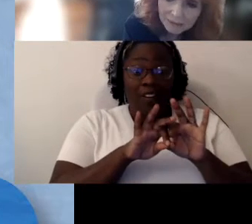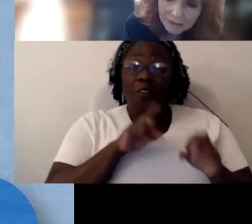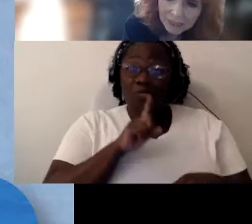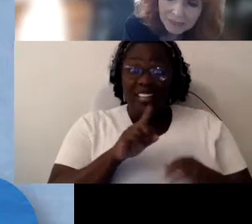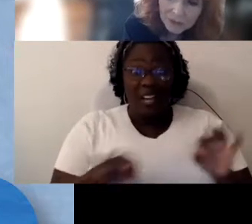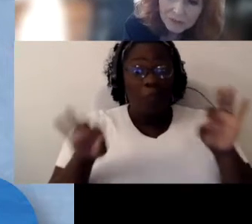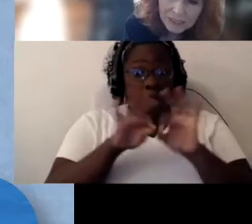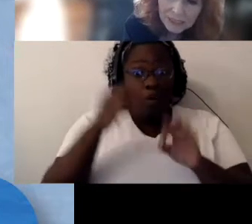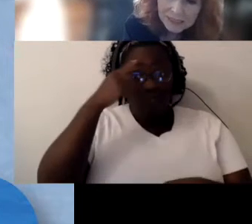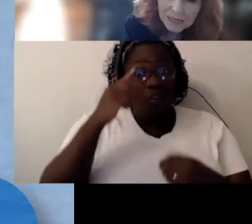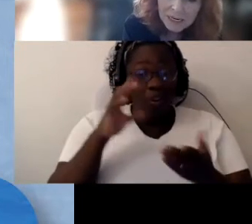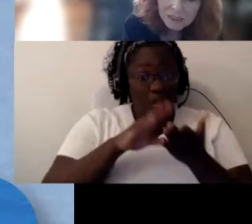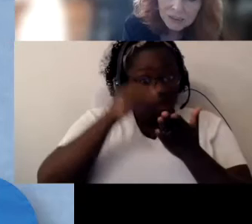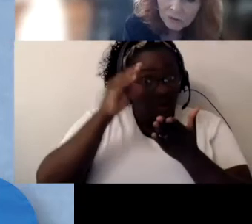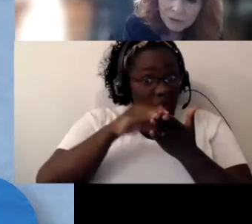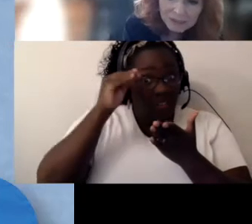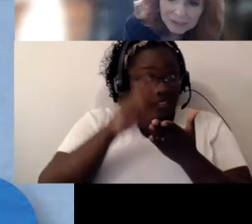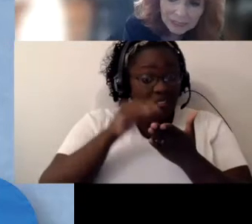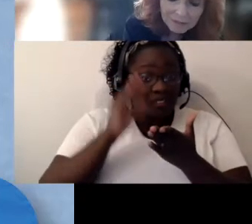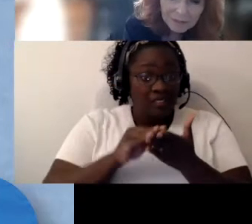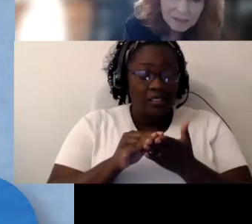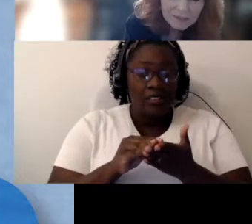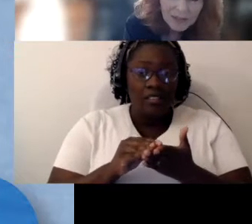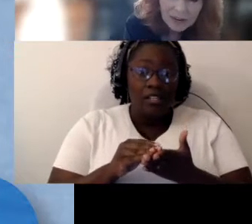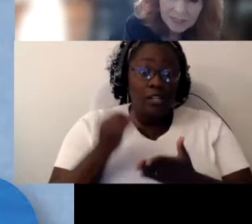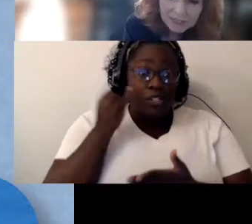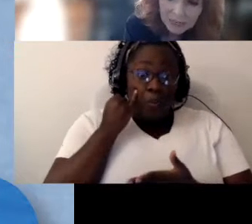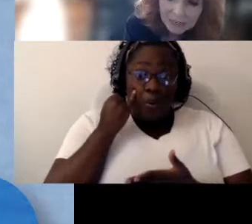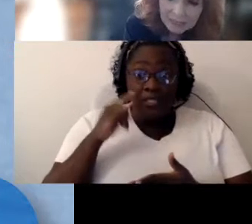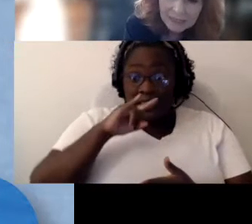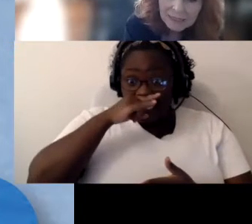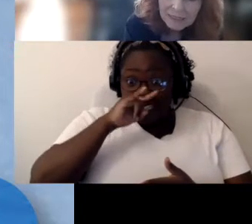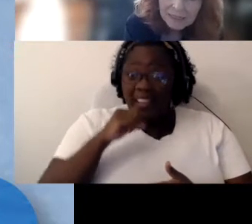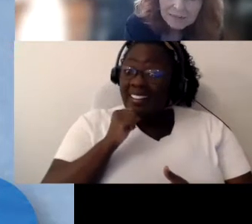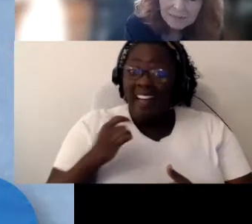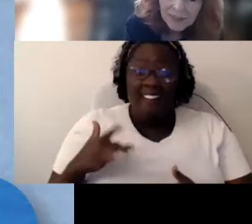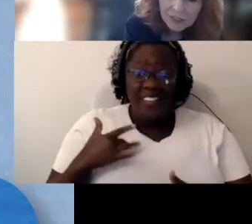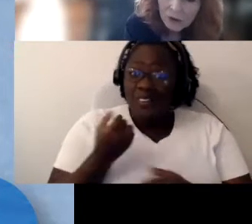Right. So the kids don’t feel safe if they have anxiety.